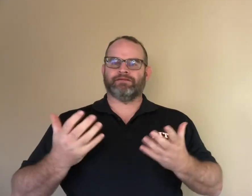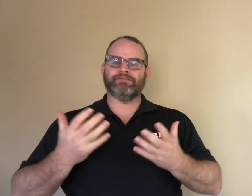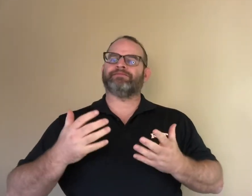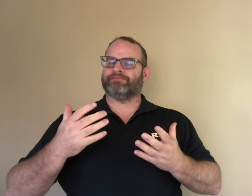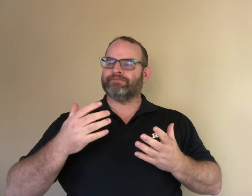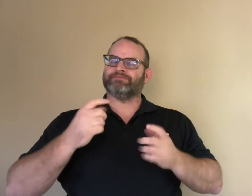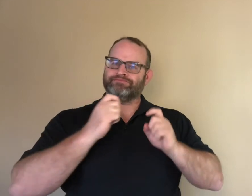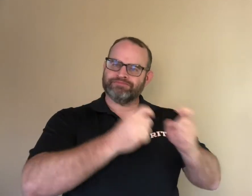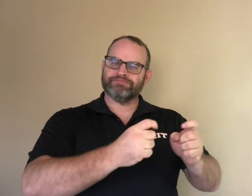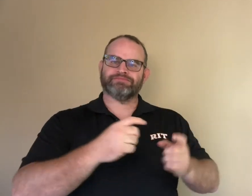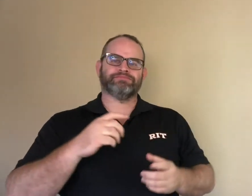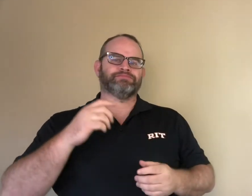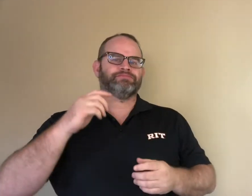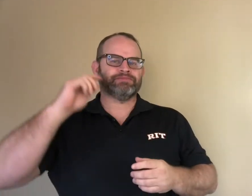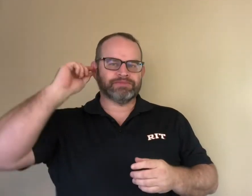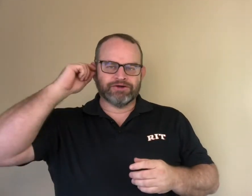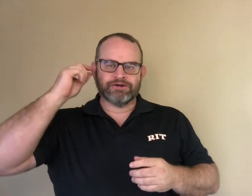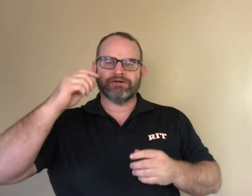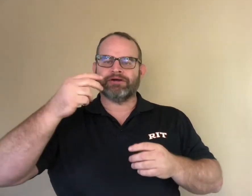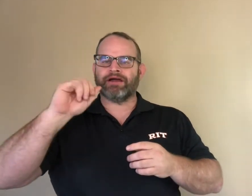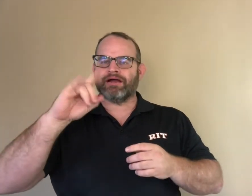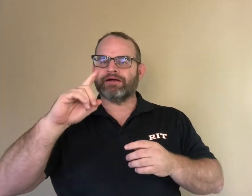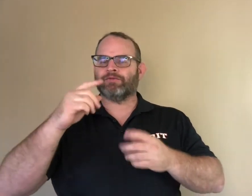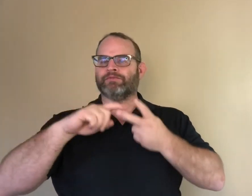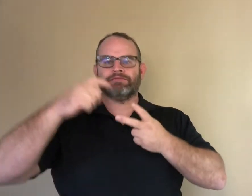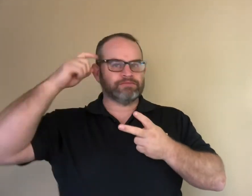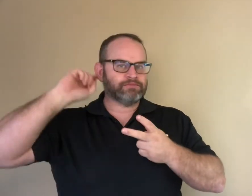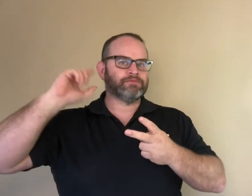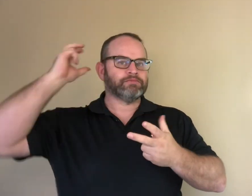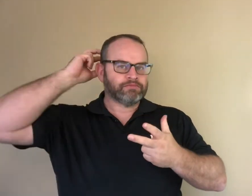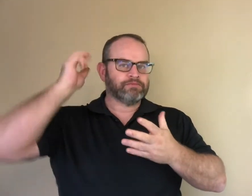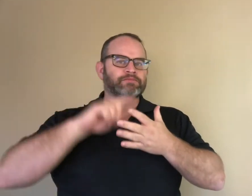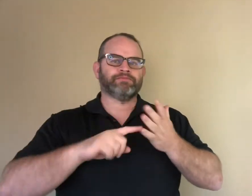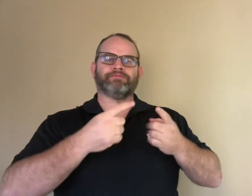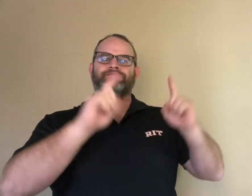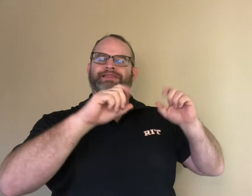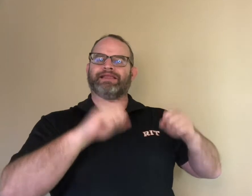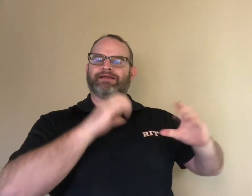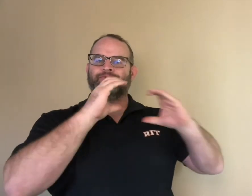The only solution is to give the child some kind of hearing aid equipment.